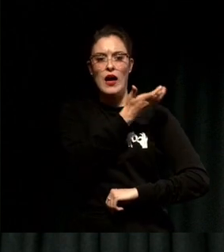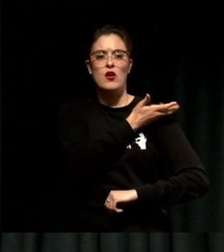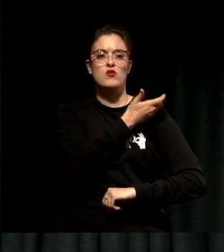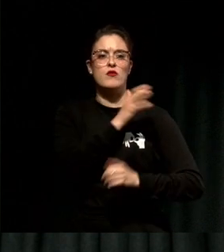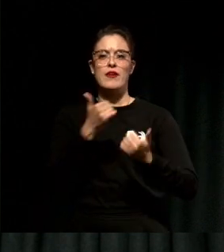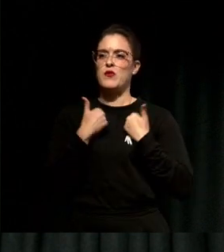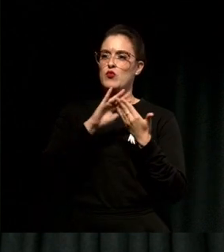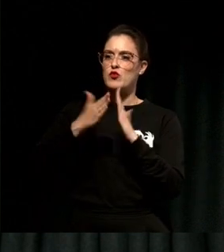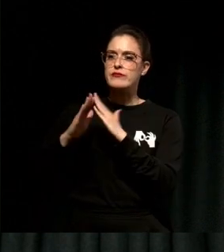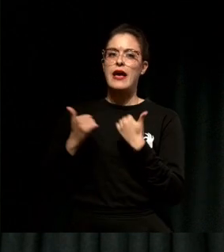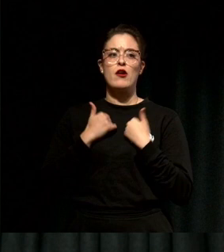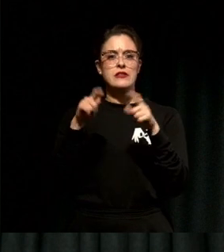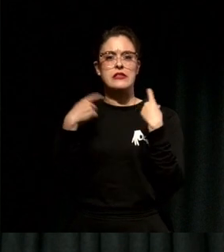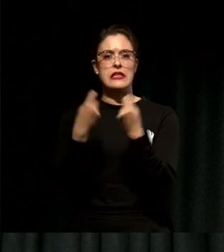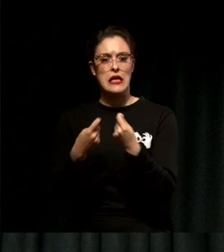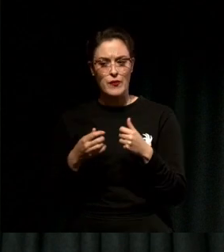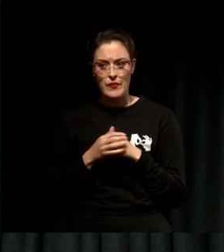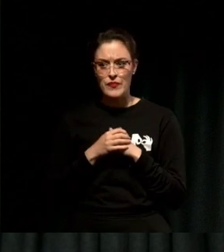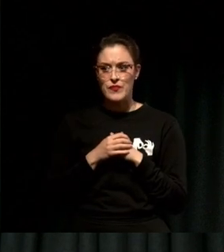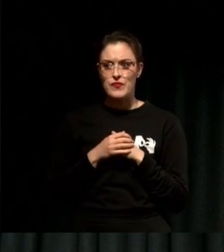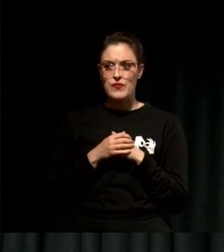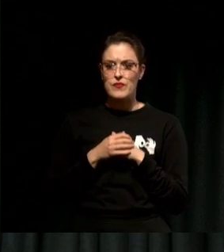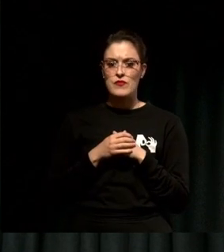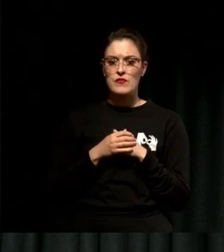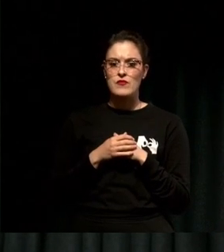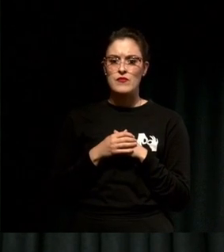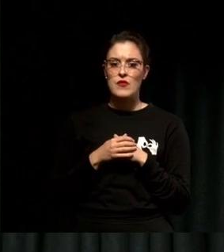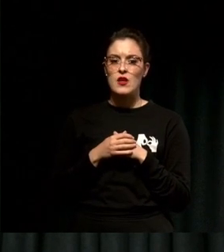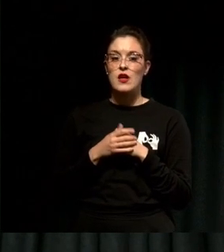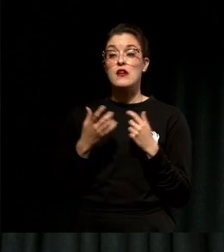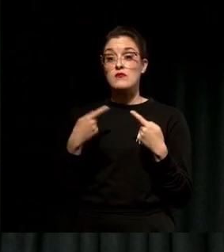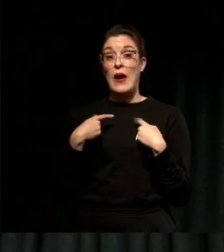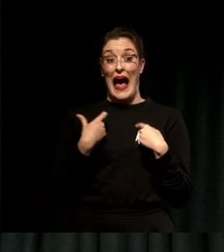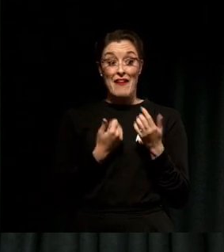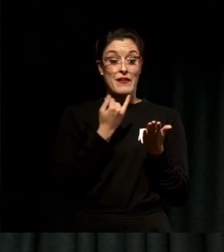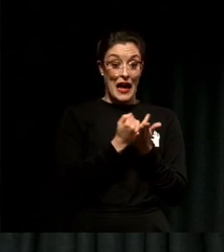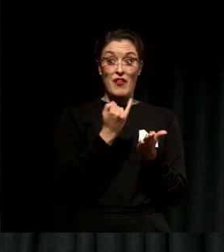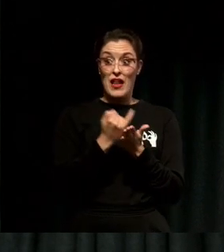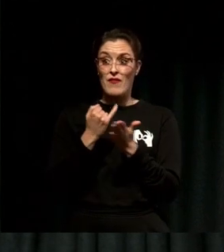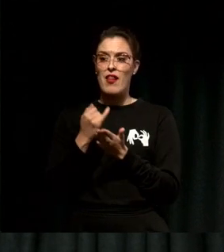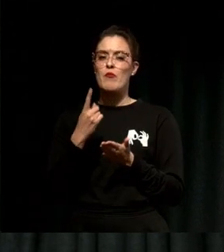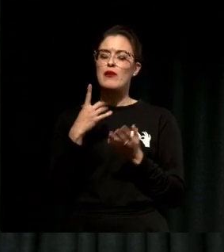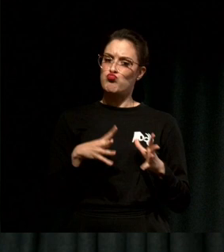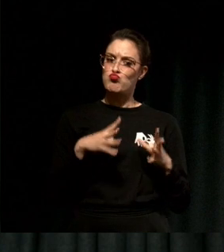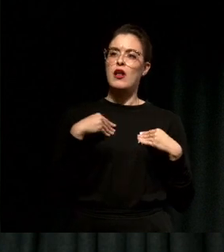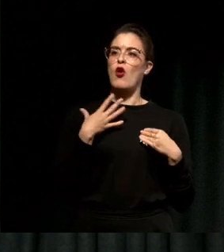We made it a point to learn from failure and to try and be conscious leaders.